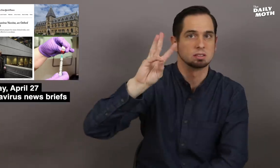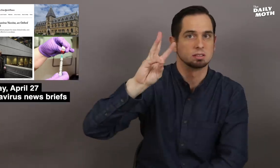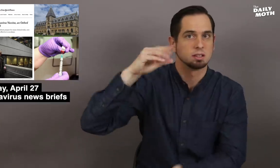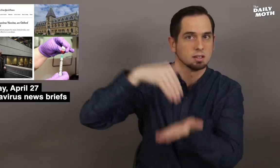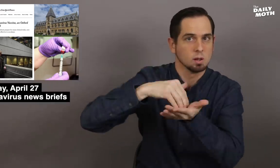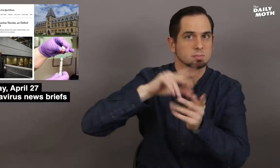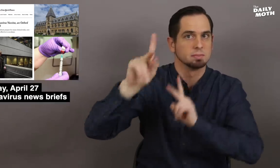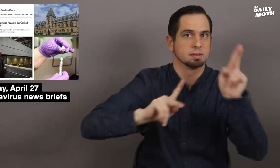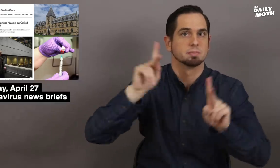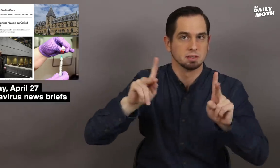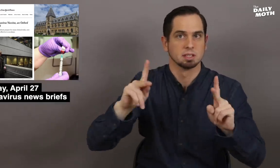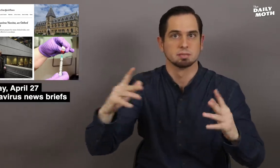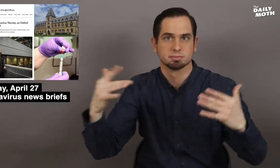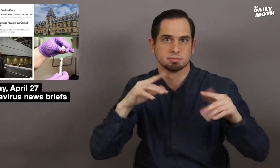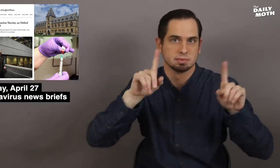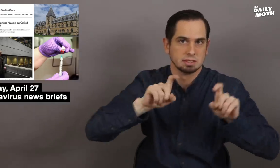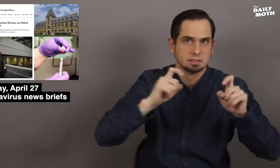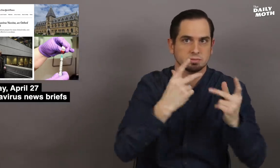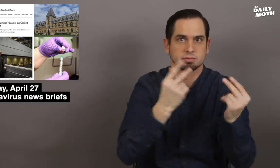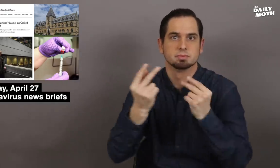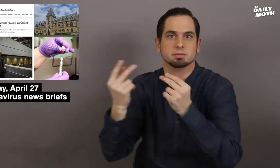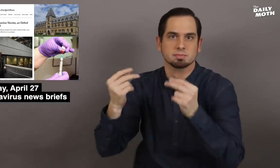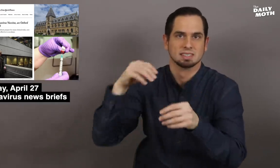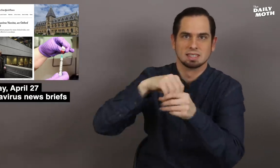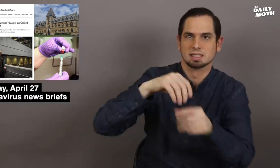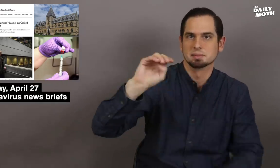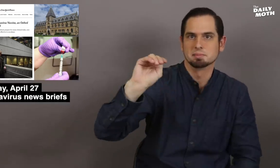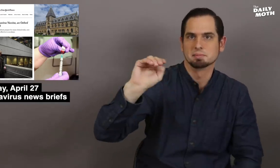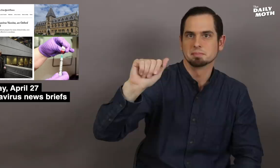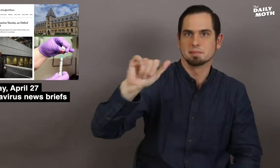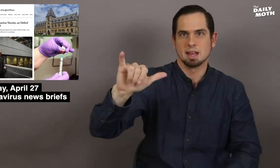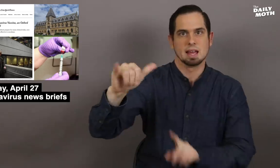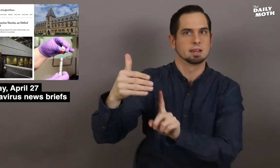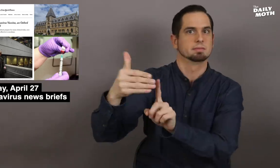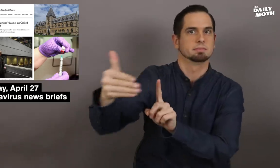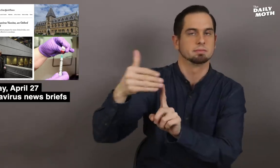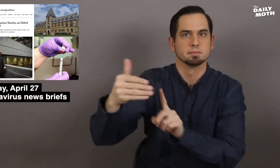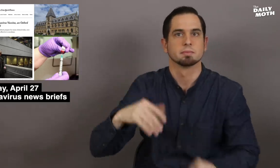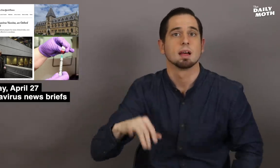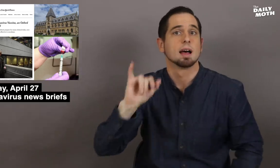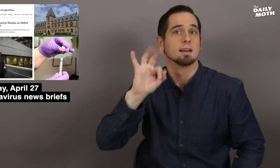than 6,000 people in May.